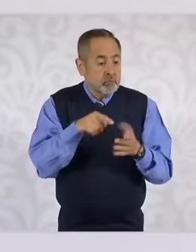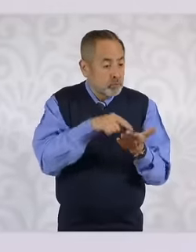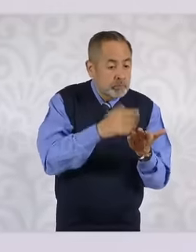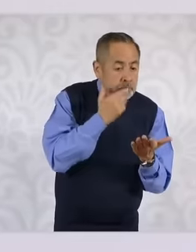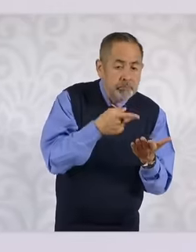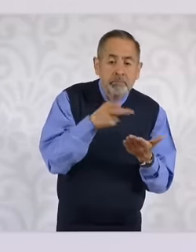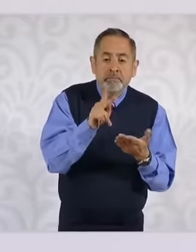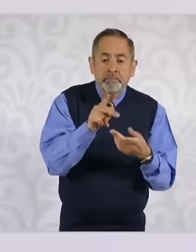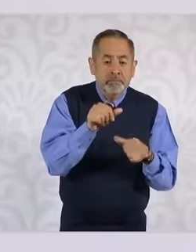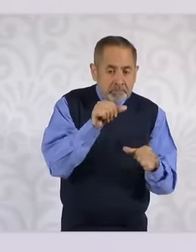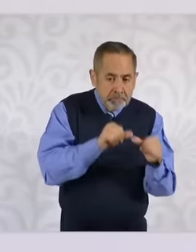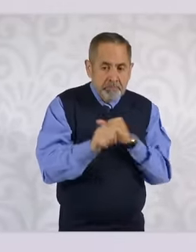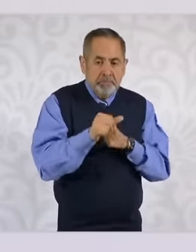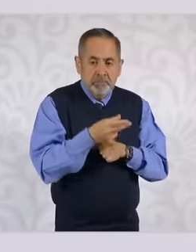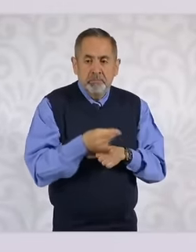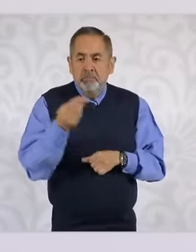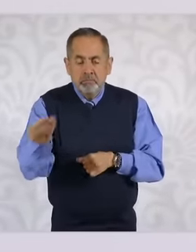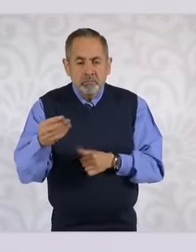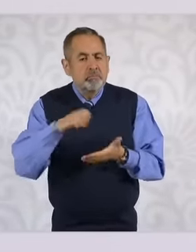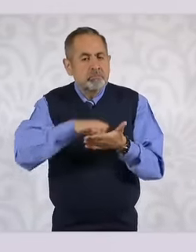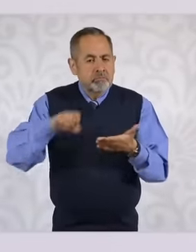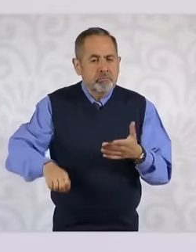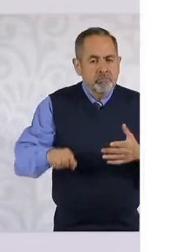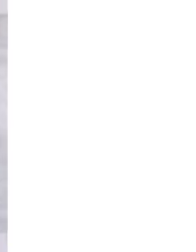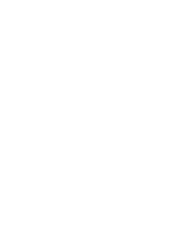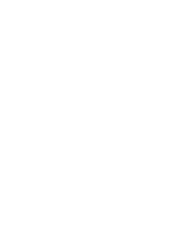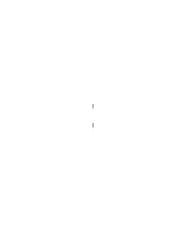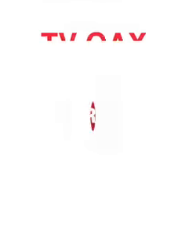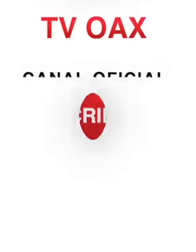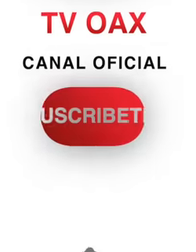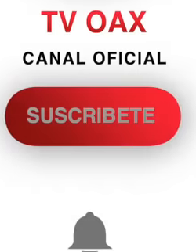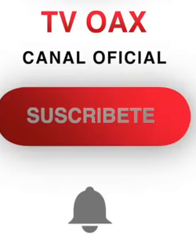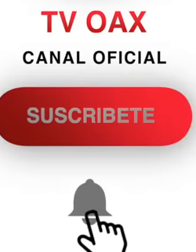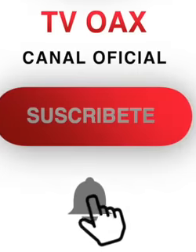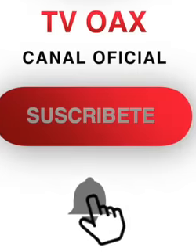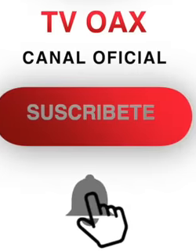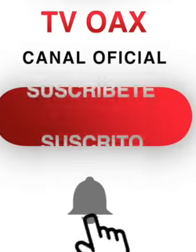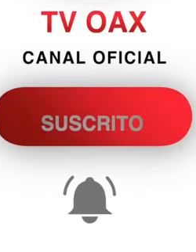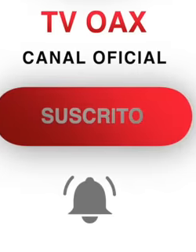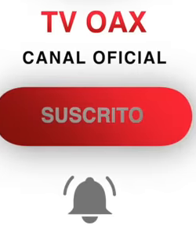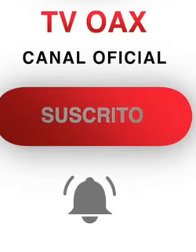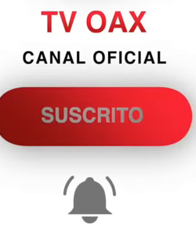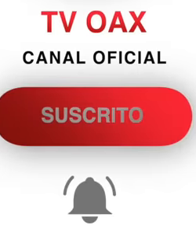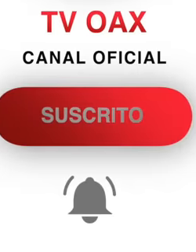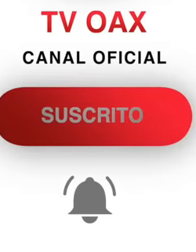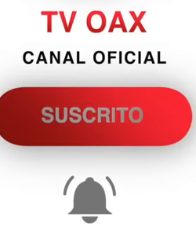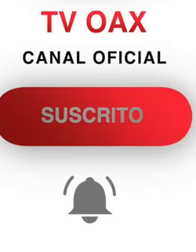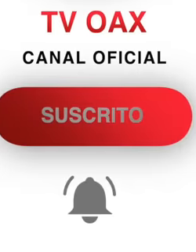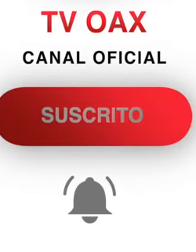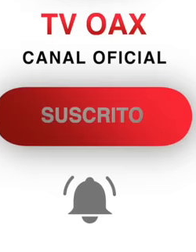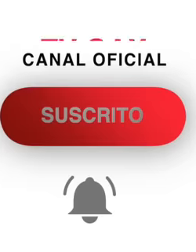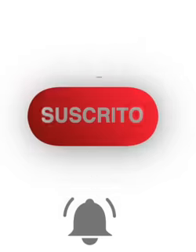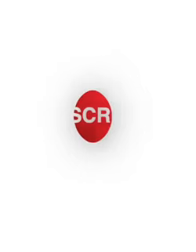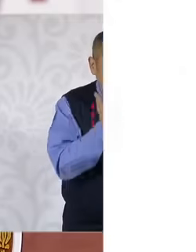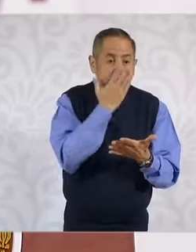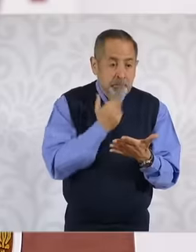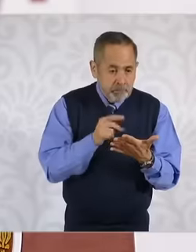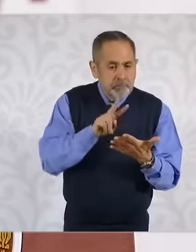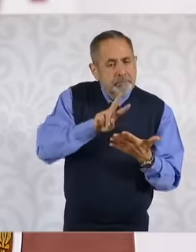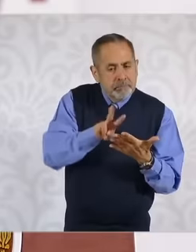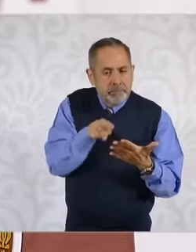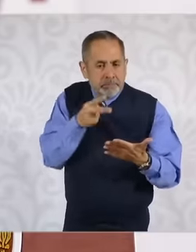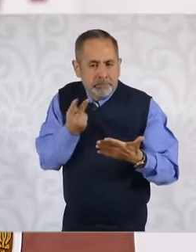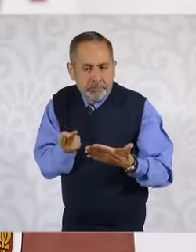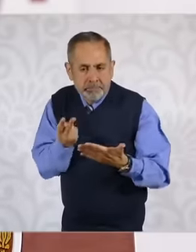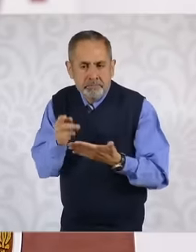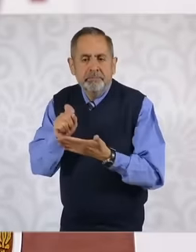When we go to the doctor, the doctor tells us, well, you need this antibiotic. Hey, if it can't